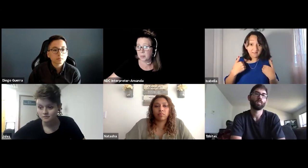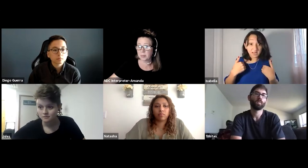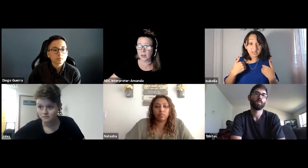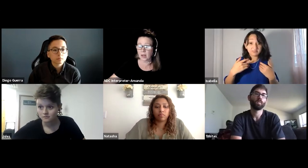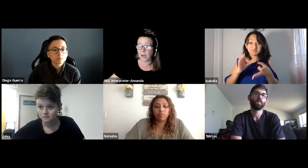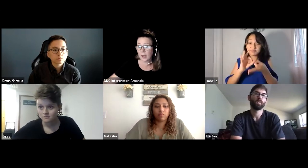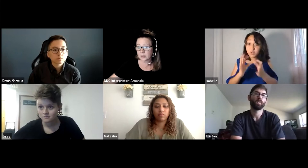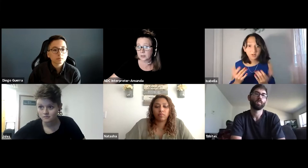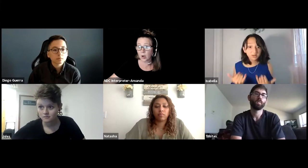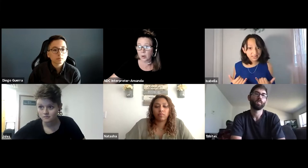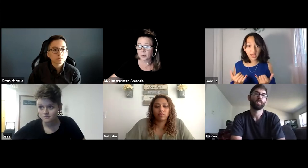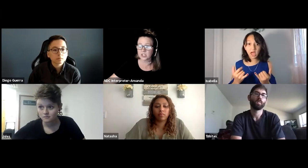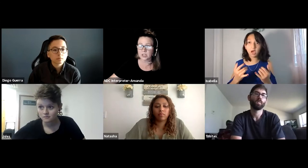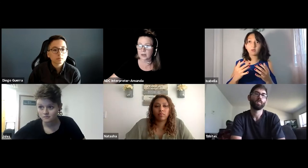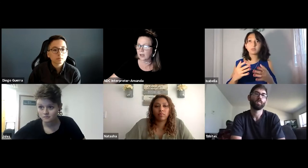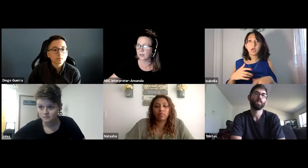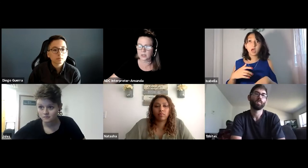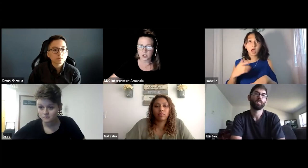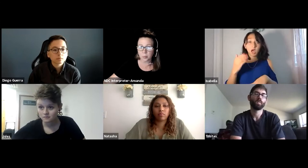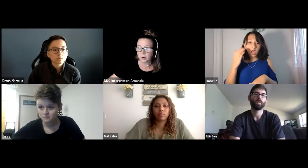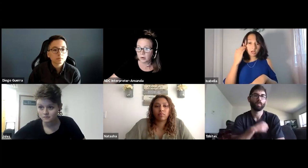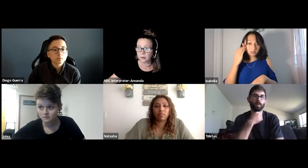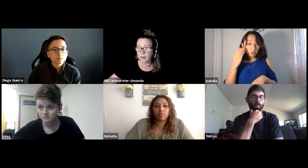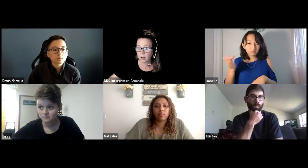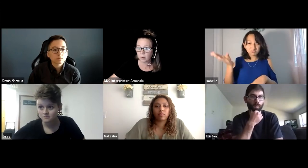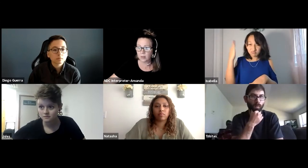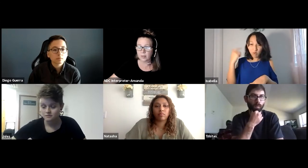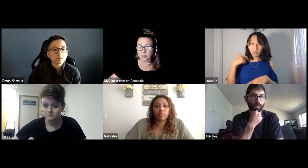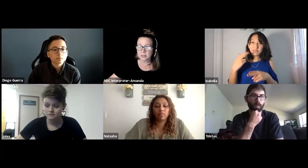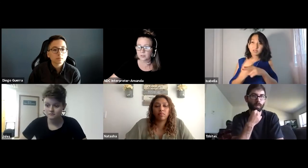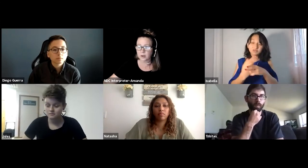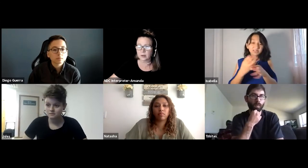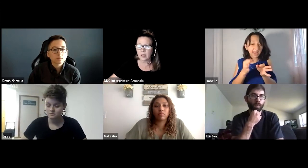But I so appreciated having an interpreter now, that was different.